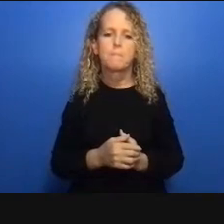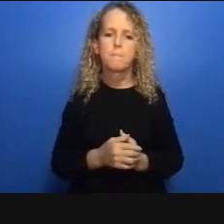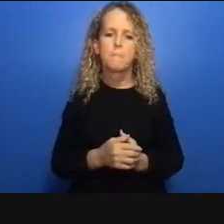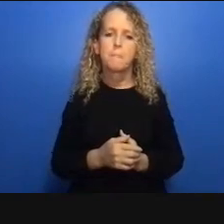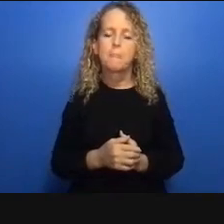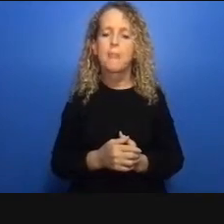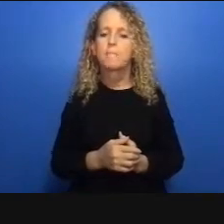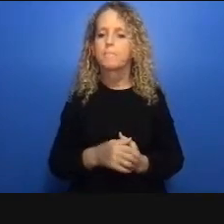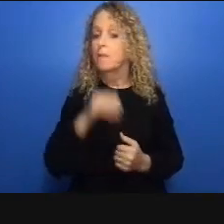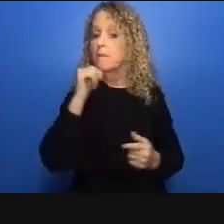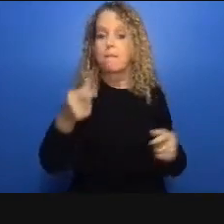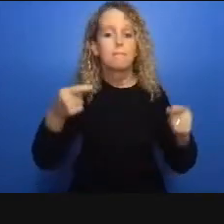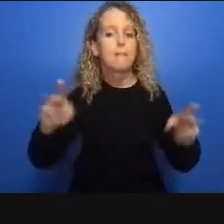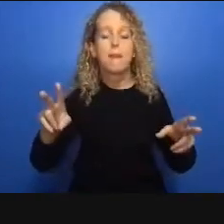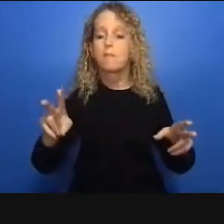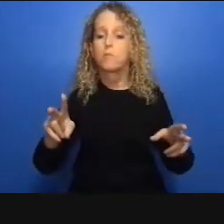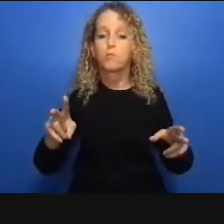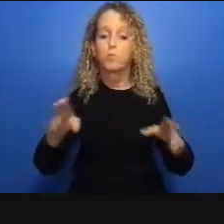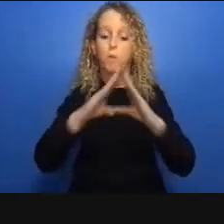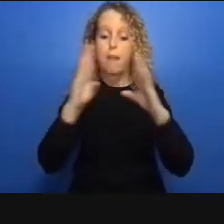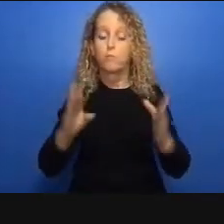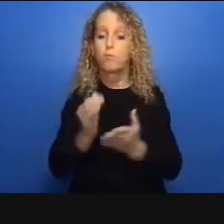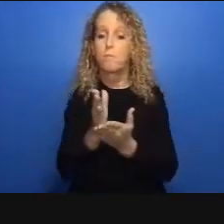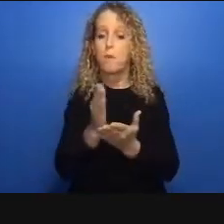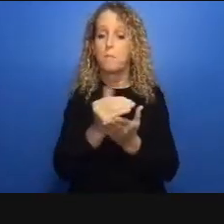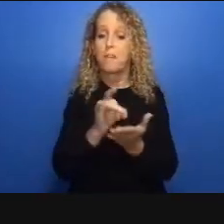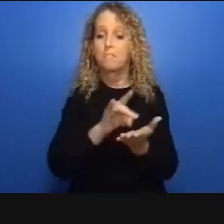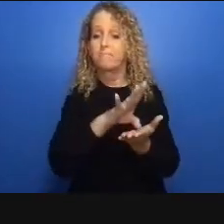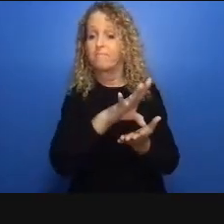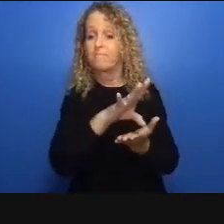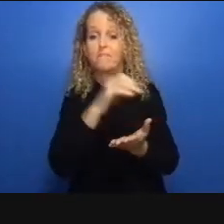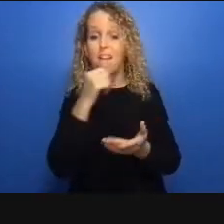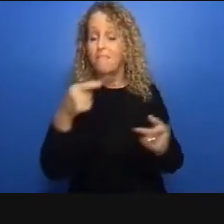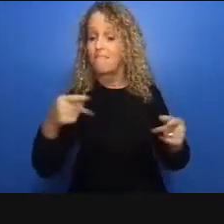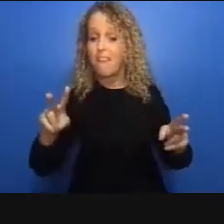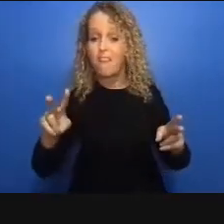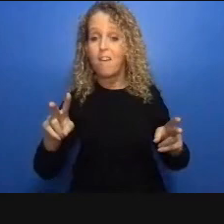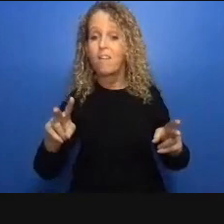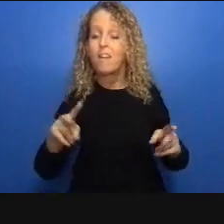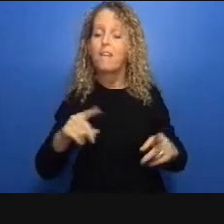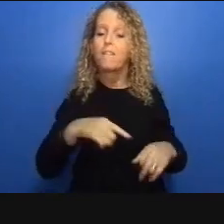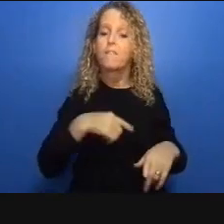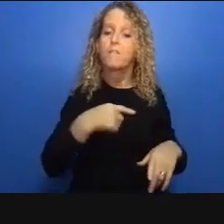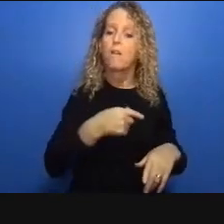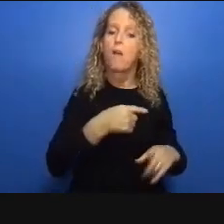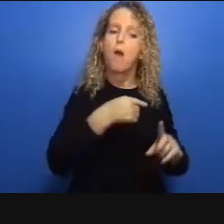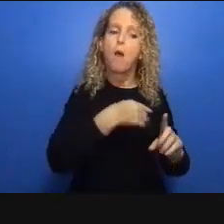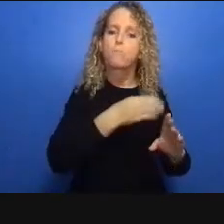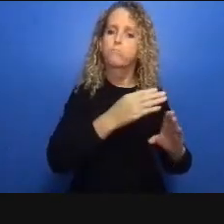who are disproportionately marginalized racialized and indigenous women from access to their children